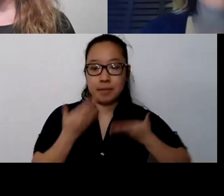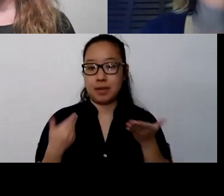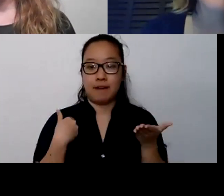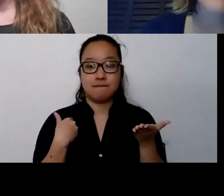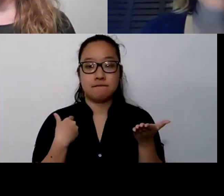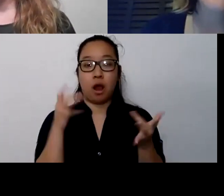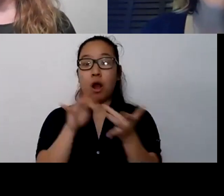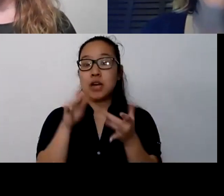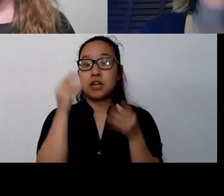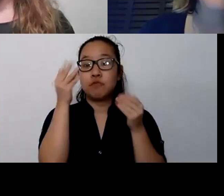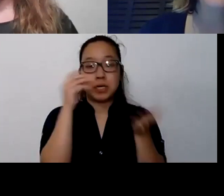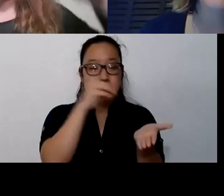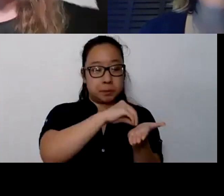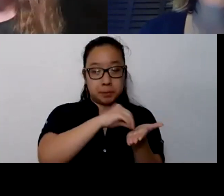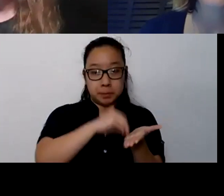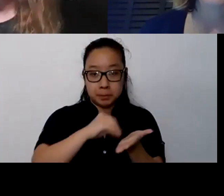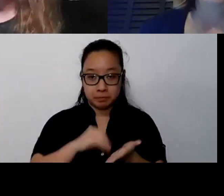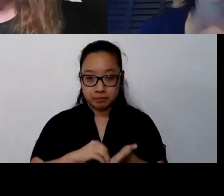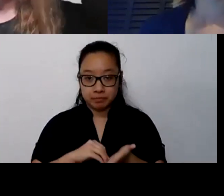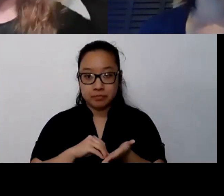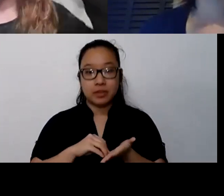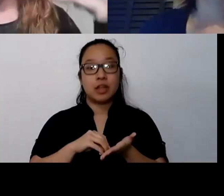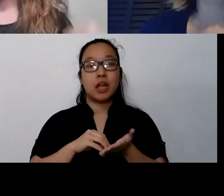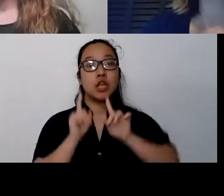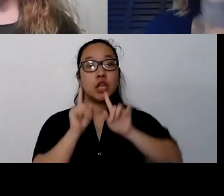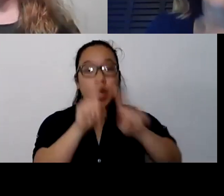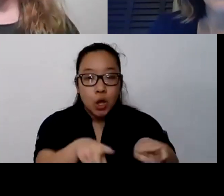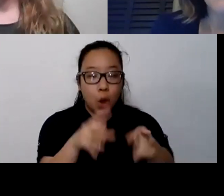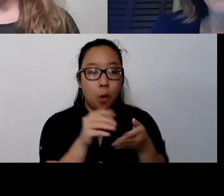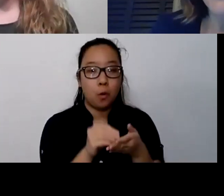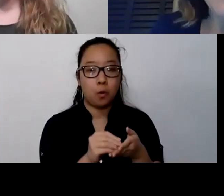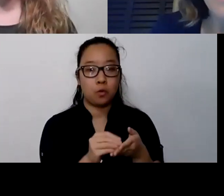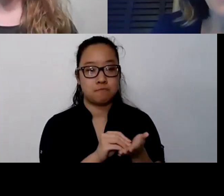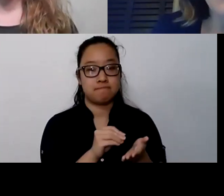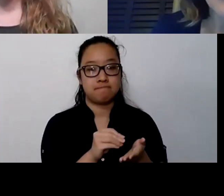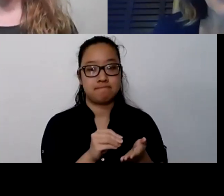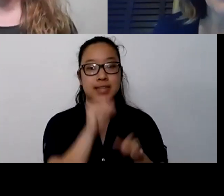I think that there are pros and cons with social media, for sure,